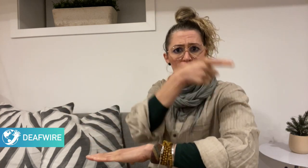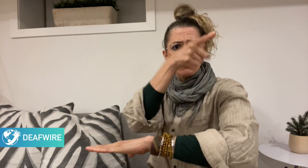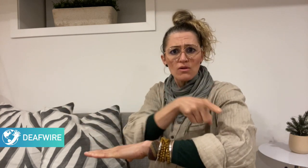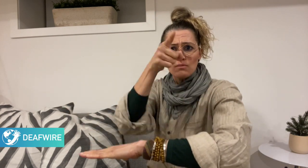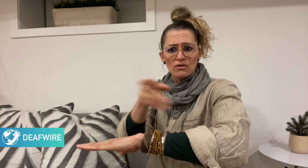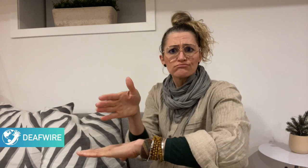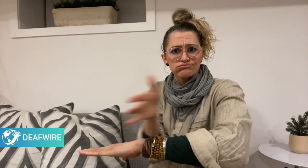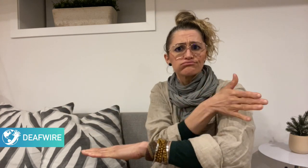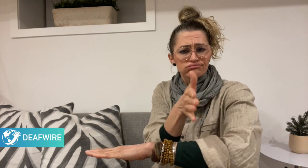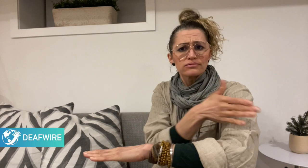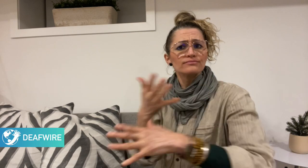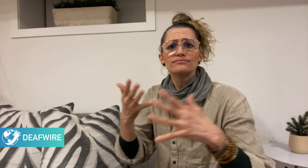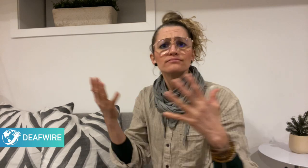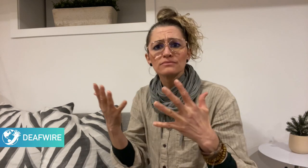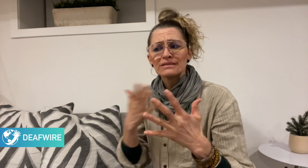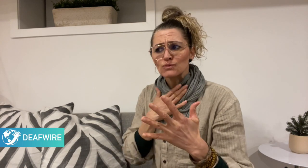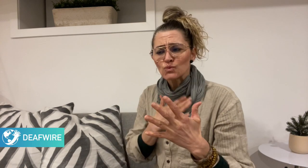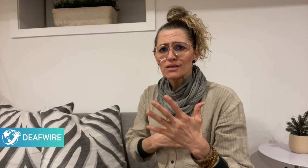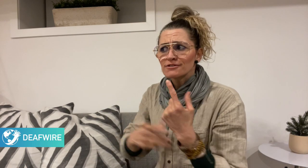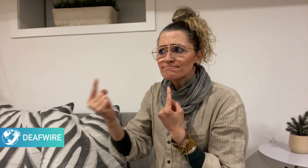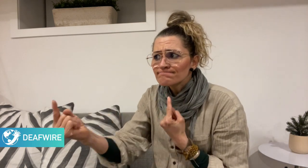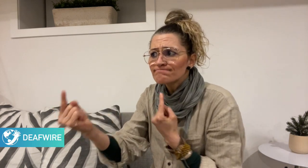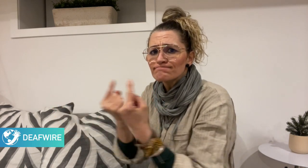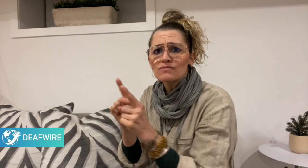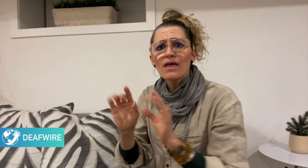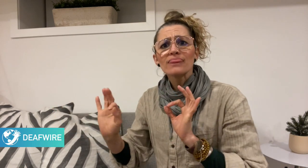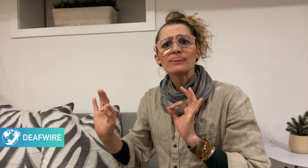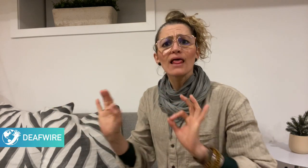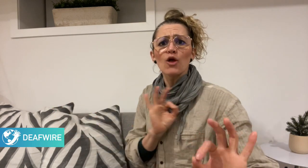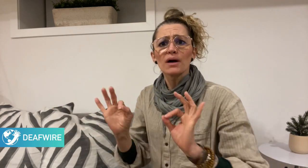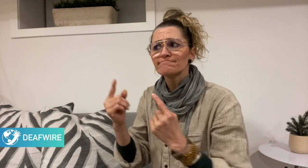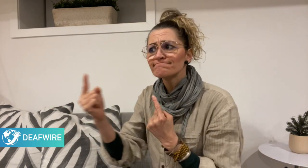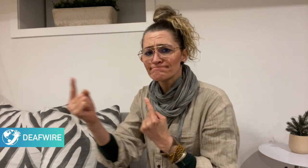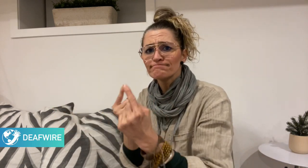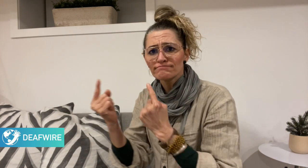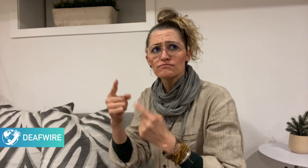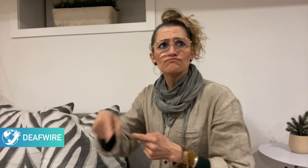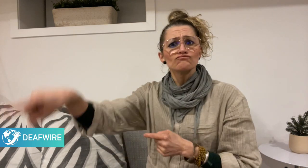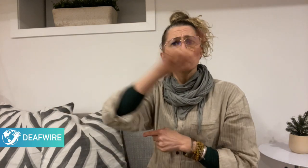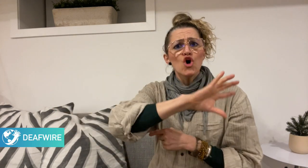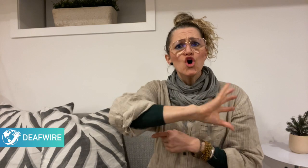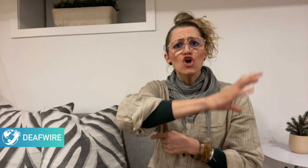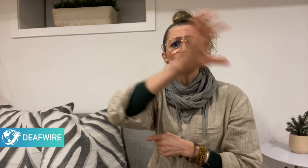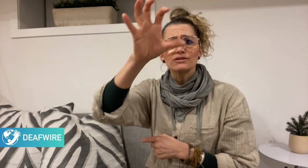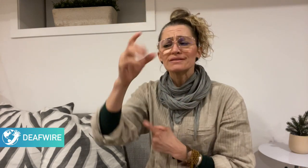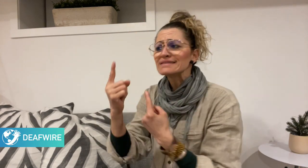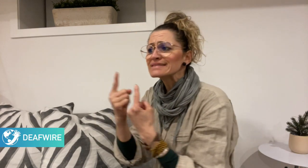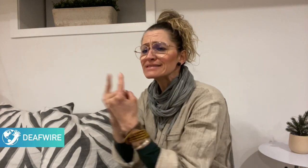Russia and other countries to calm the situation down.